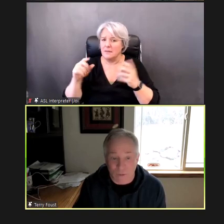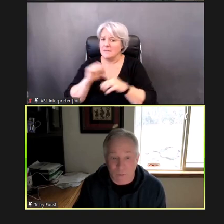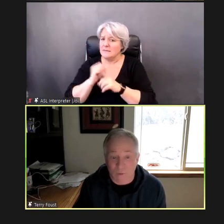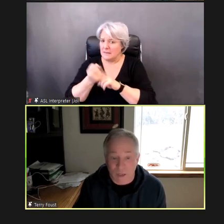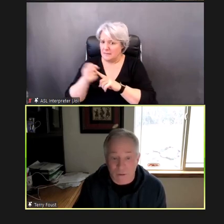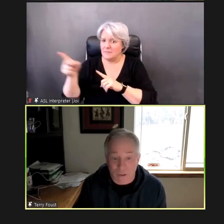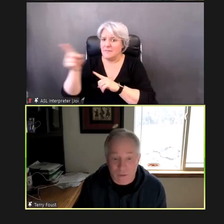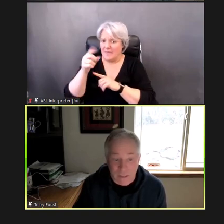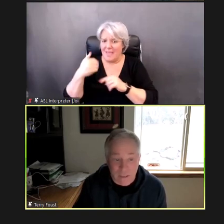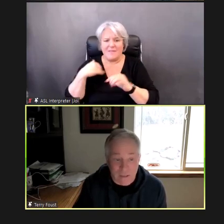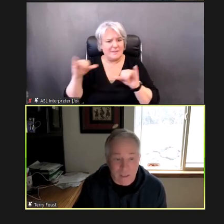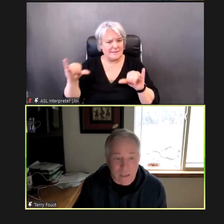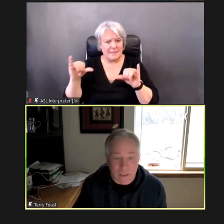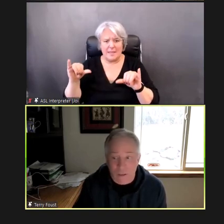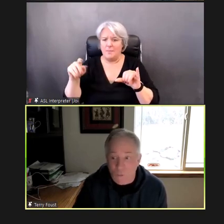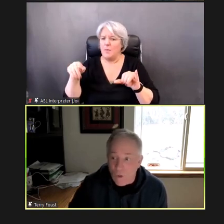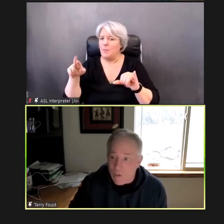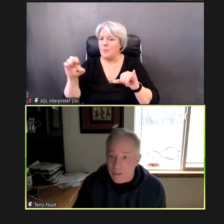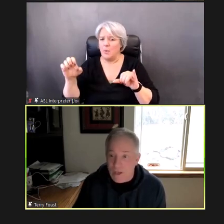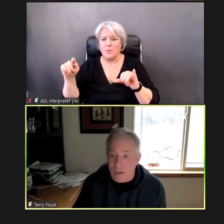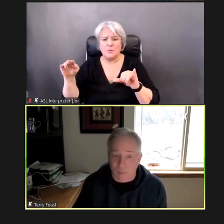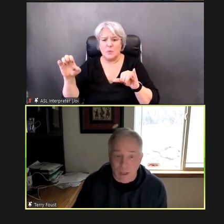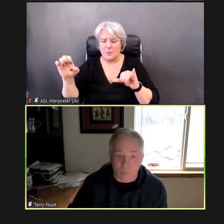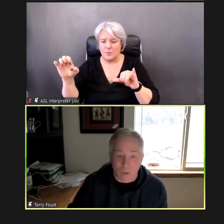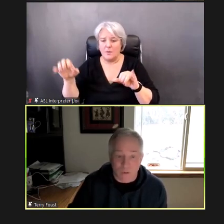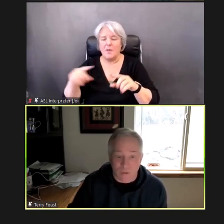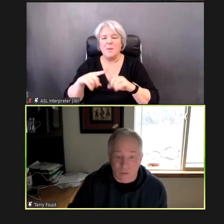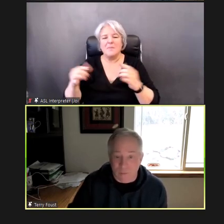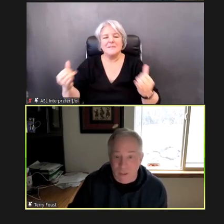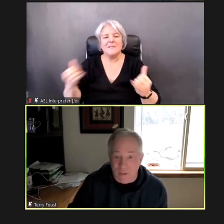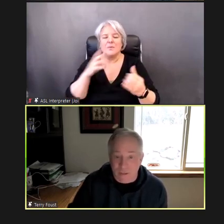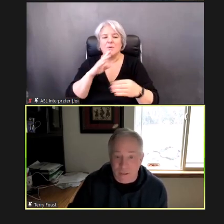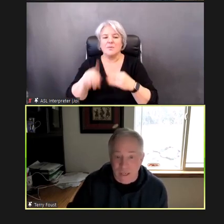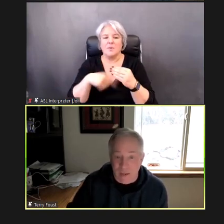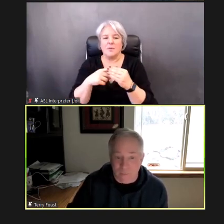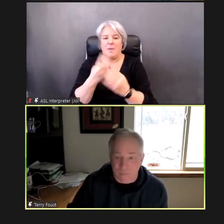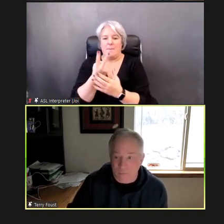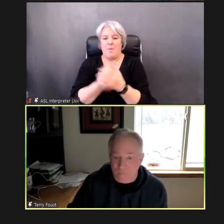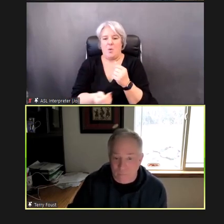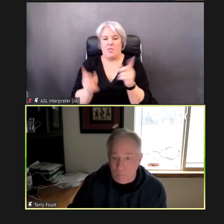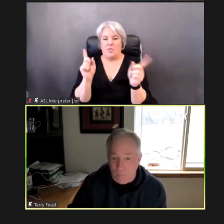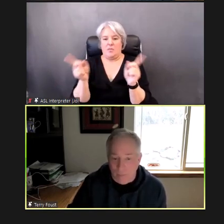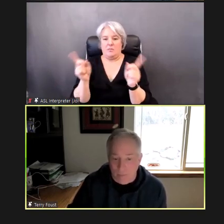and see those providers using it and so we're going to talk about both of those methods today. DR.